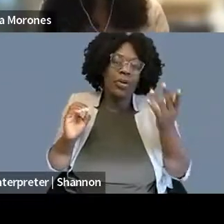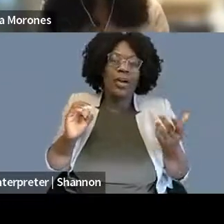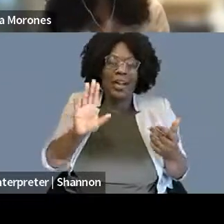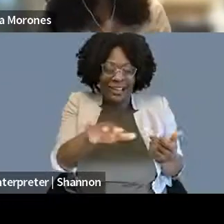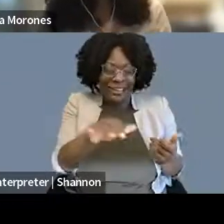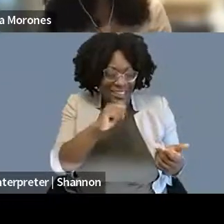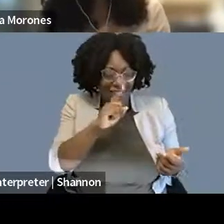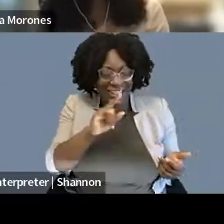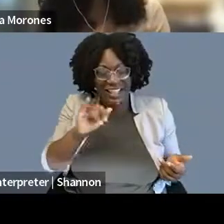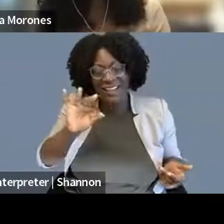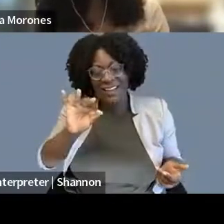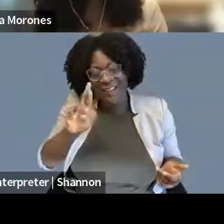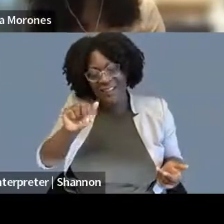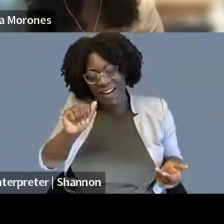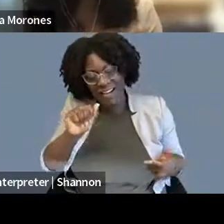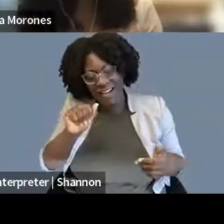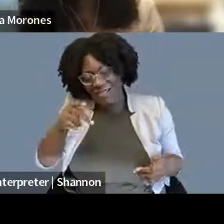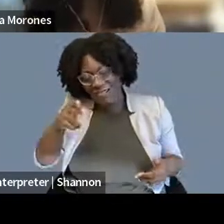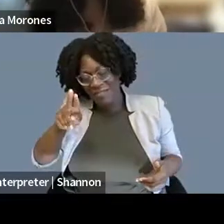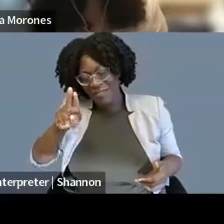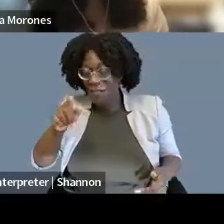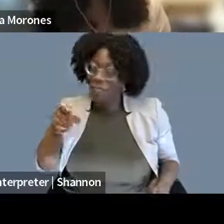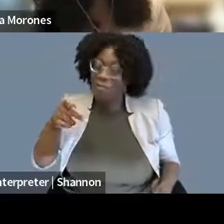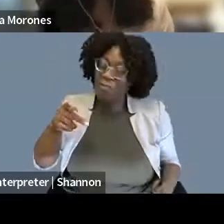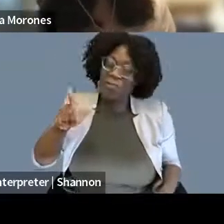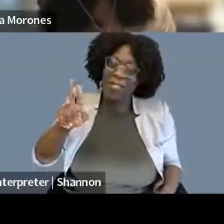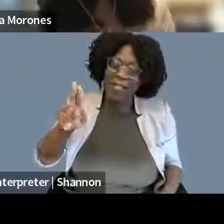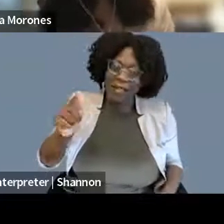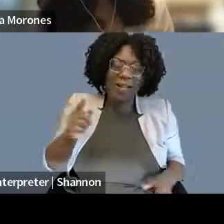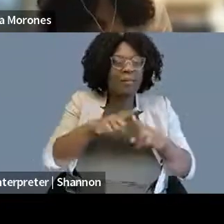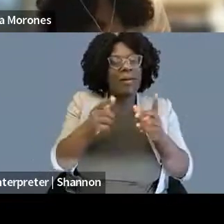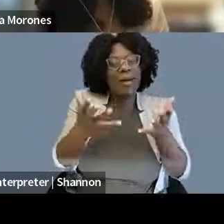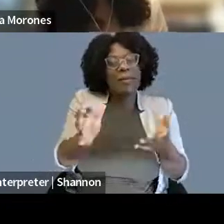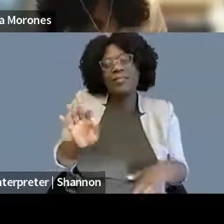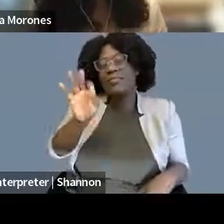of clinic, I mean, it is, but an amazing network of clinics that has, First Amendment clinics that has come up